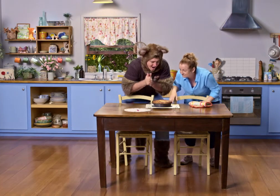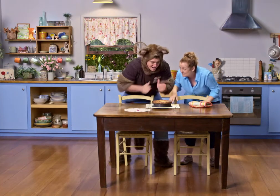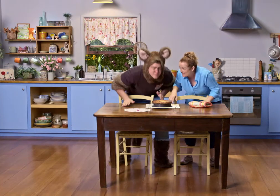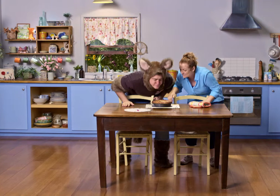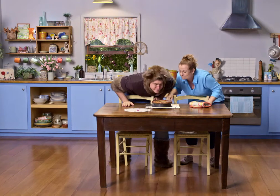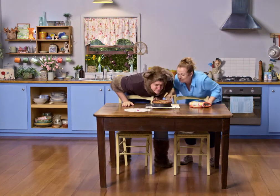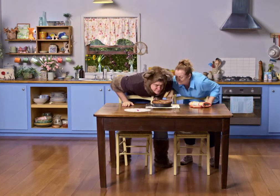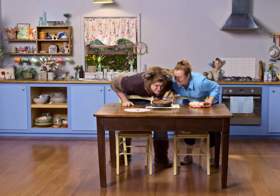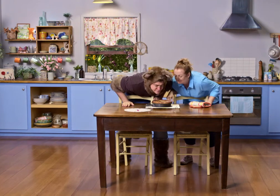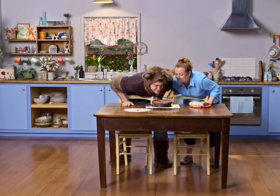Yum!